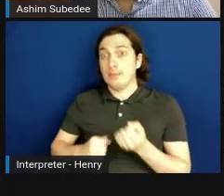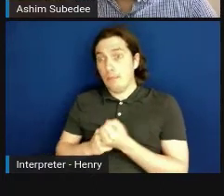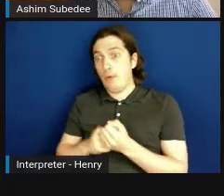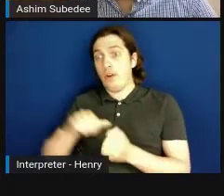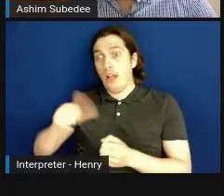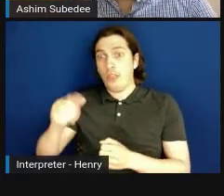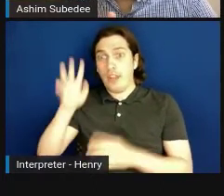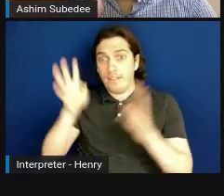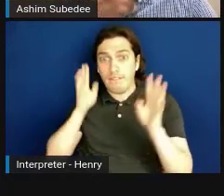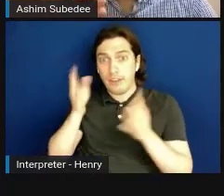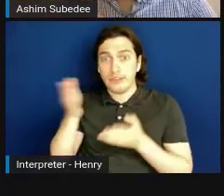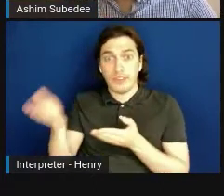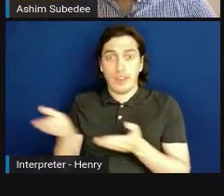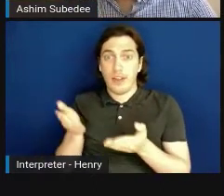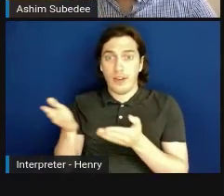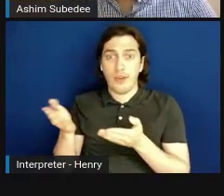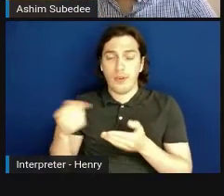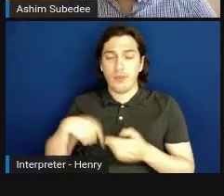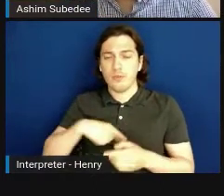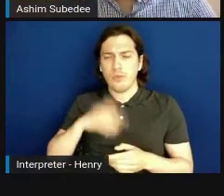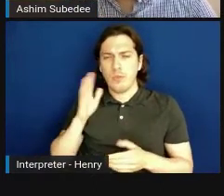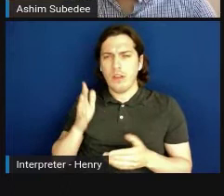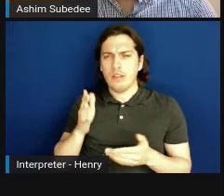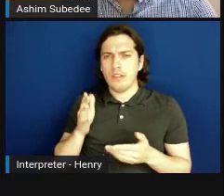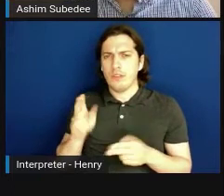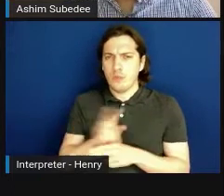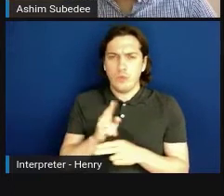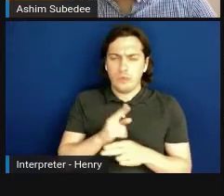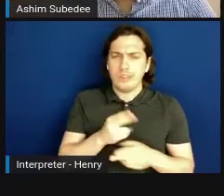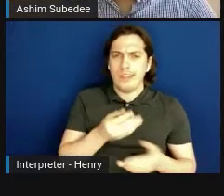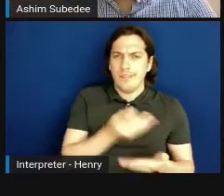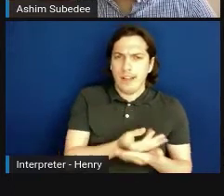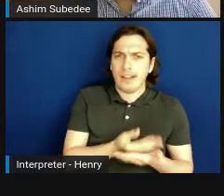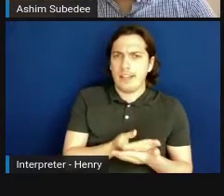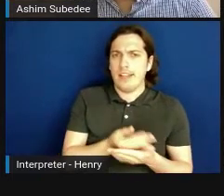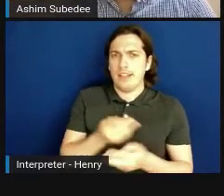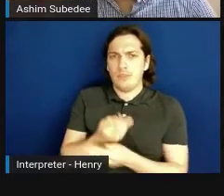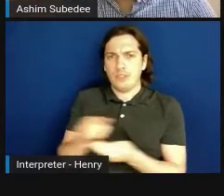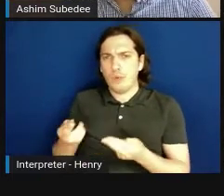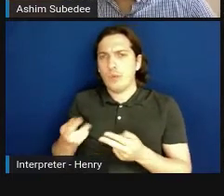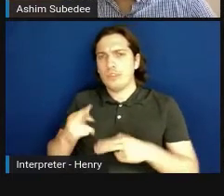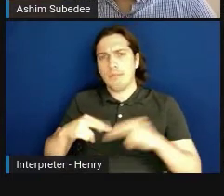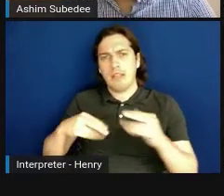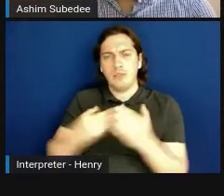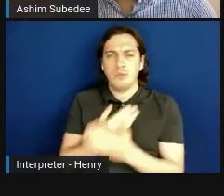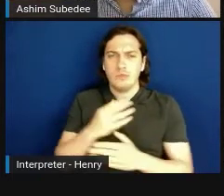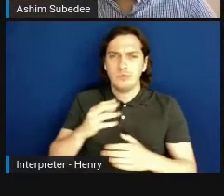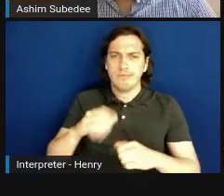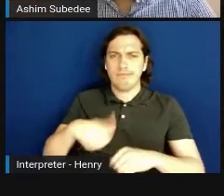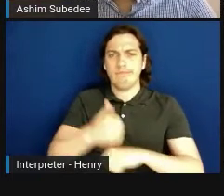We will then leverage the resources and funding from this network to build new start-ups and small businesses and take it forward.